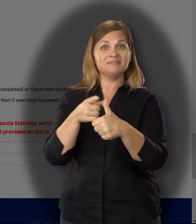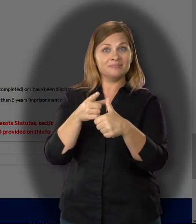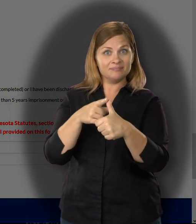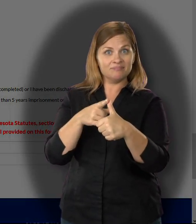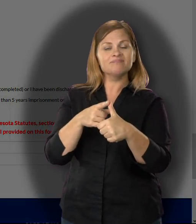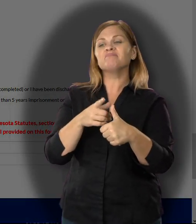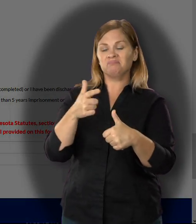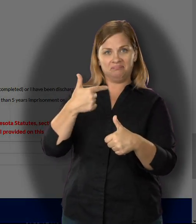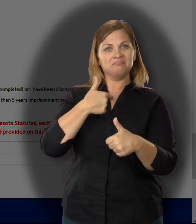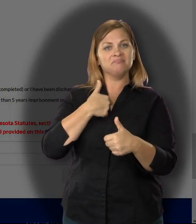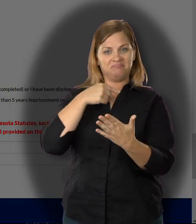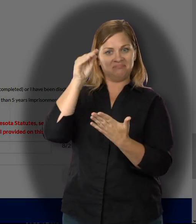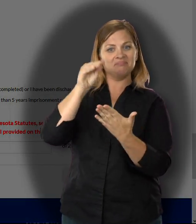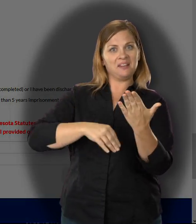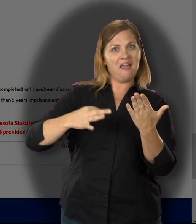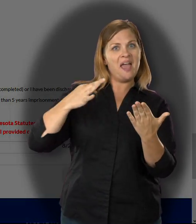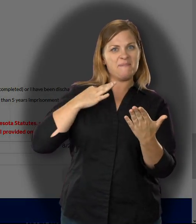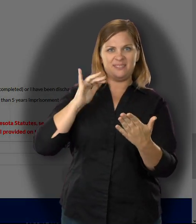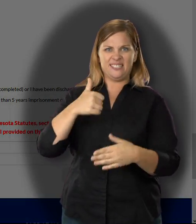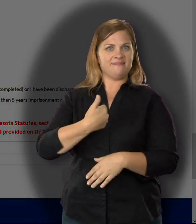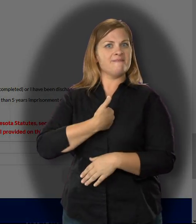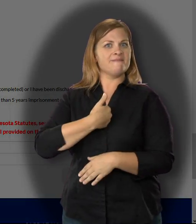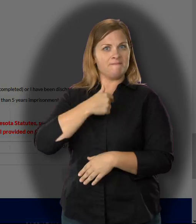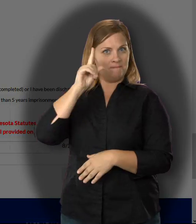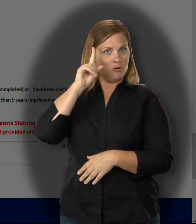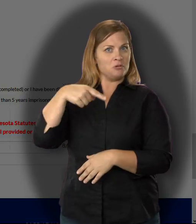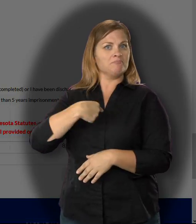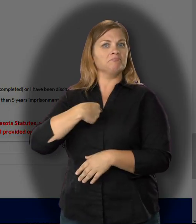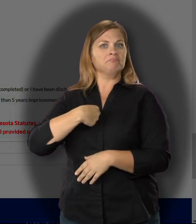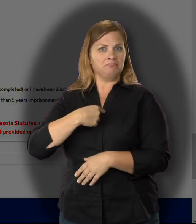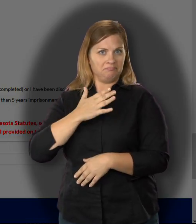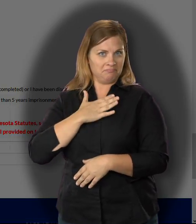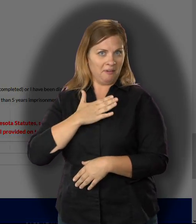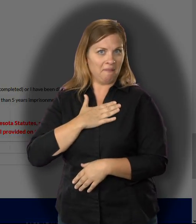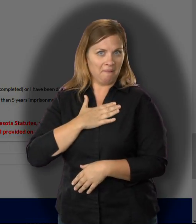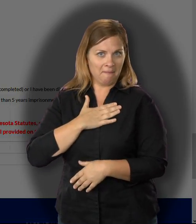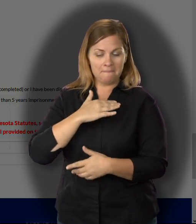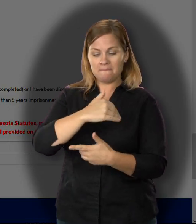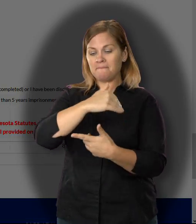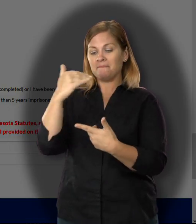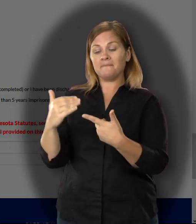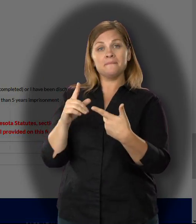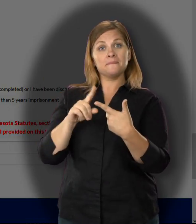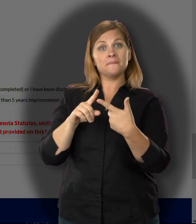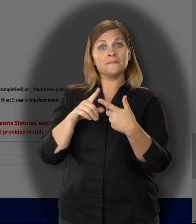It says, I certify that I: